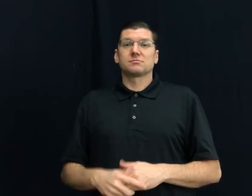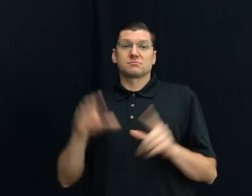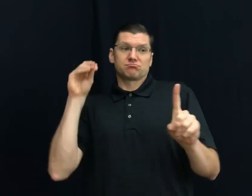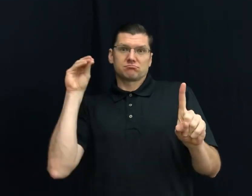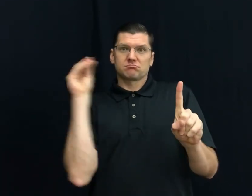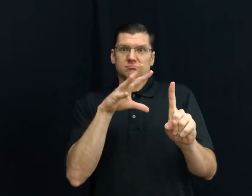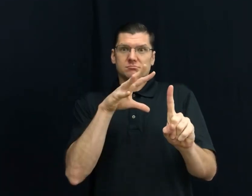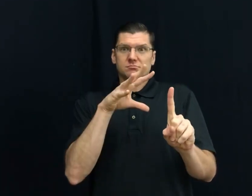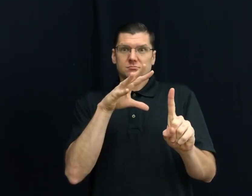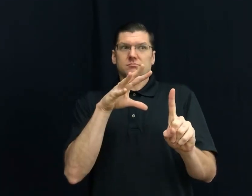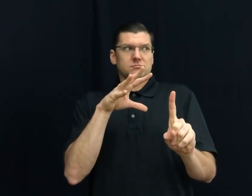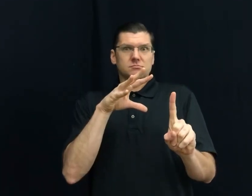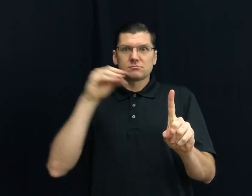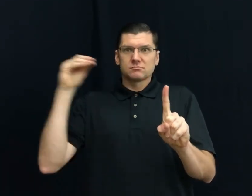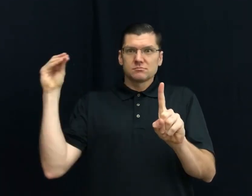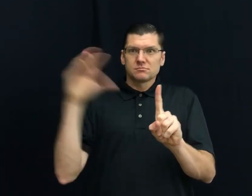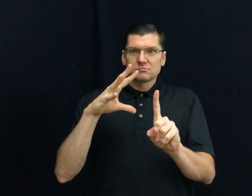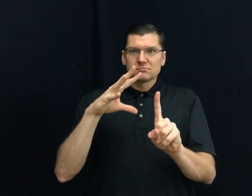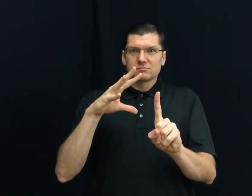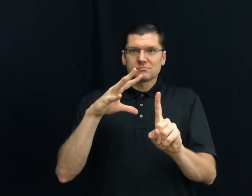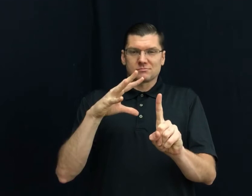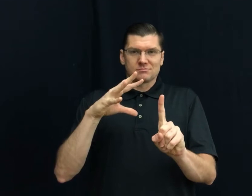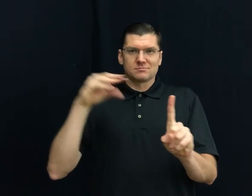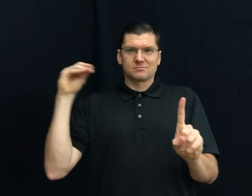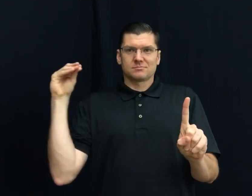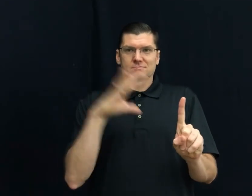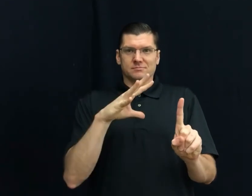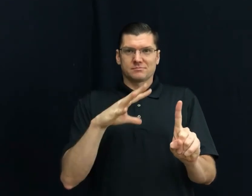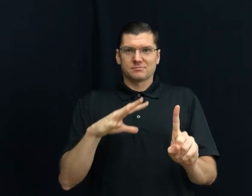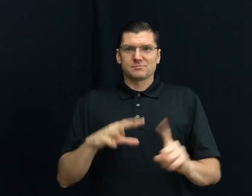9) BEING-ON-SPOT